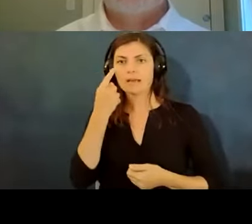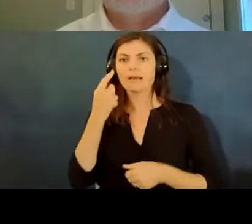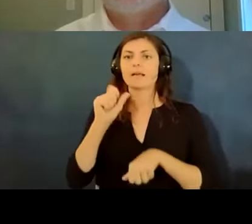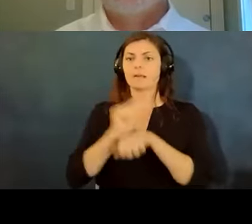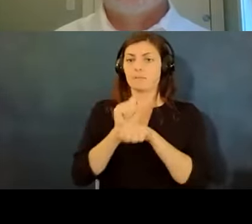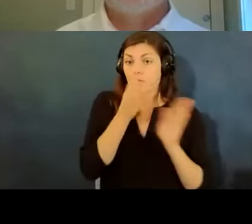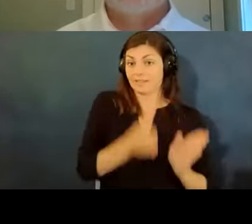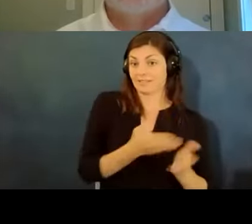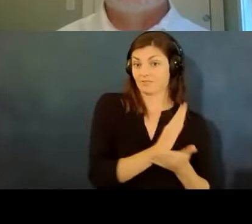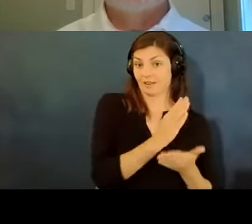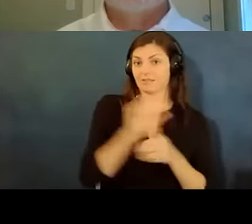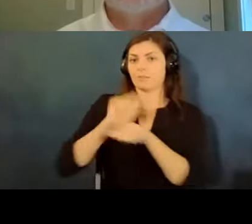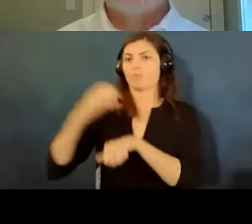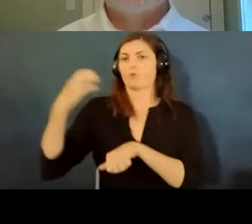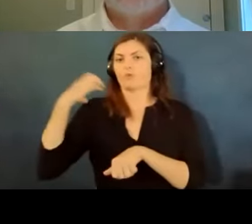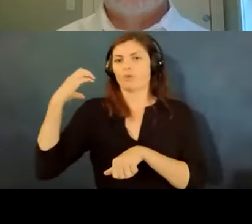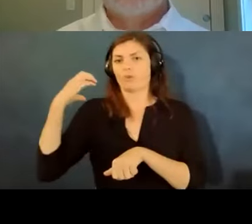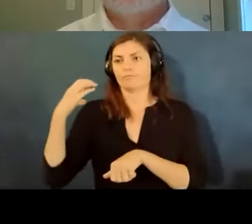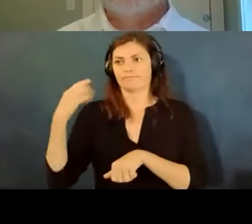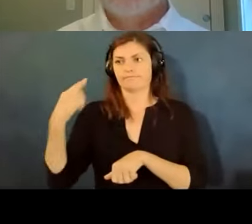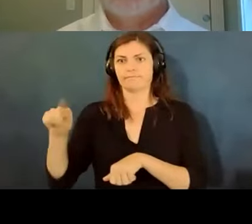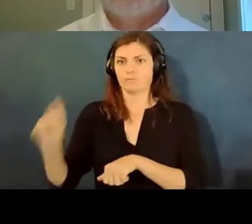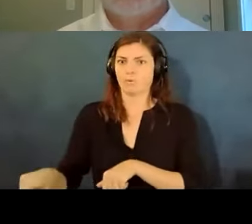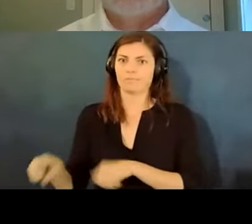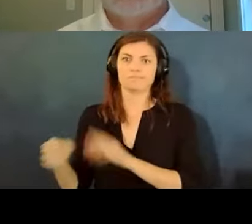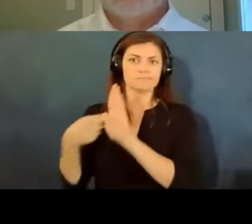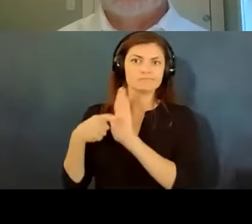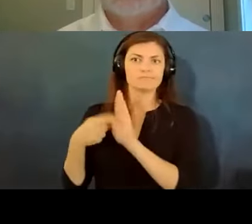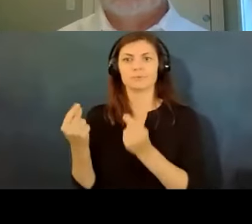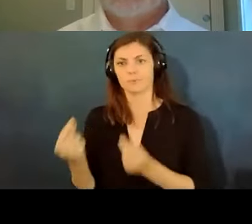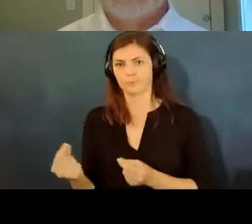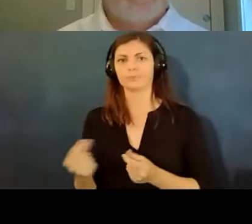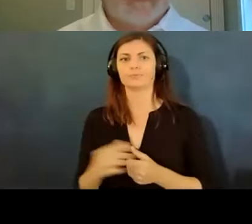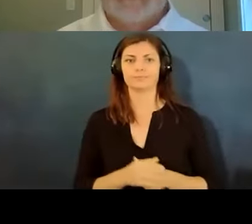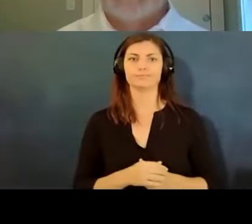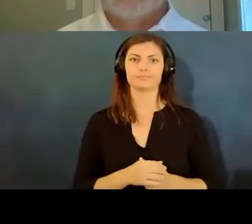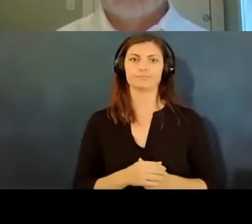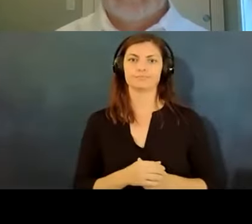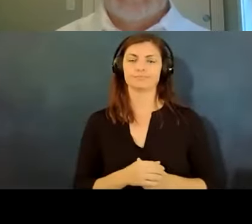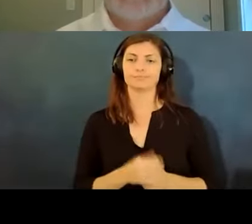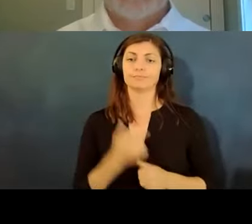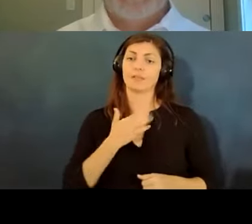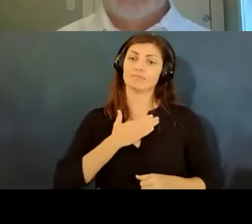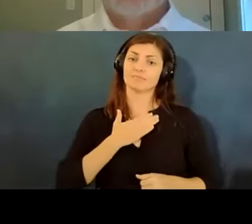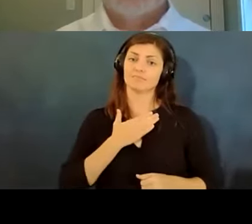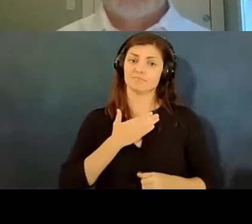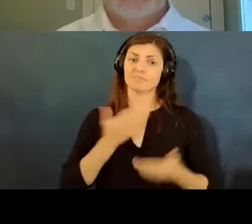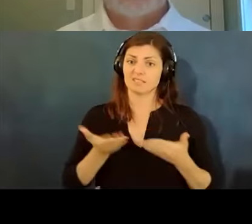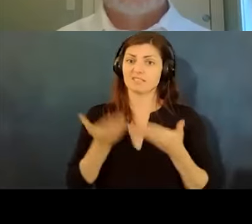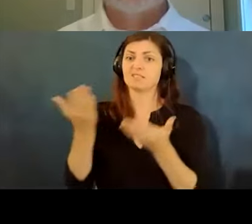the employer's obligations here but i suggest that those of you are interested look at those